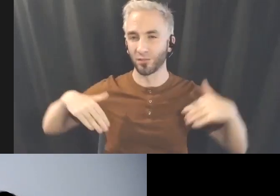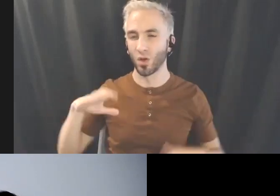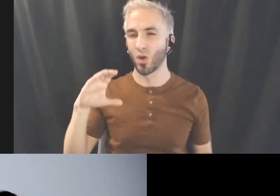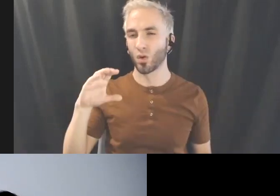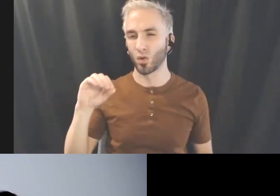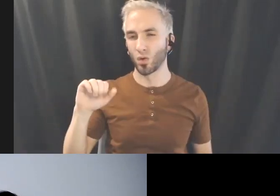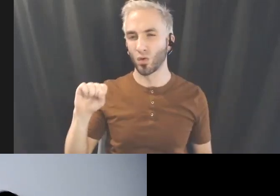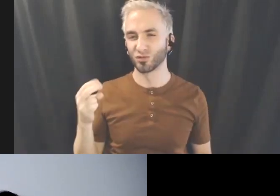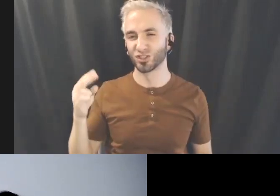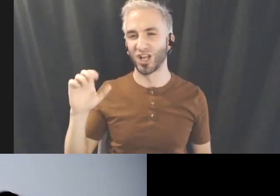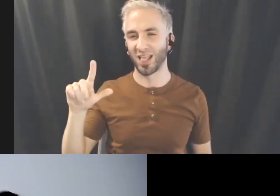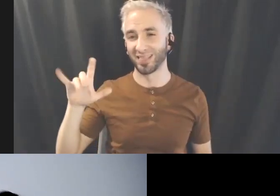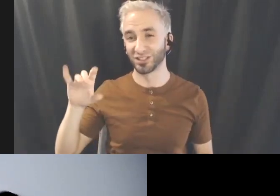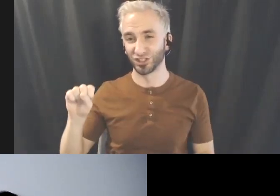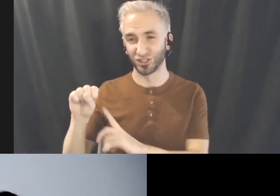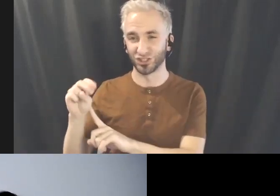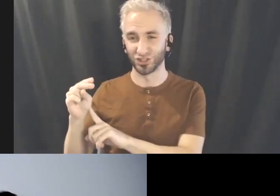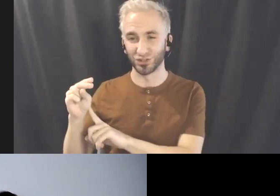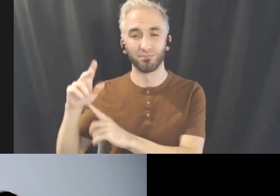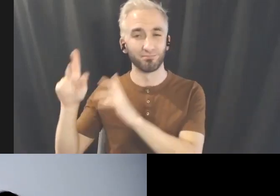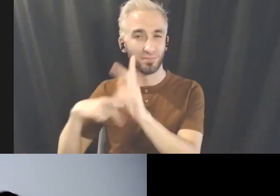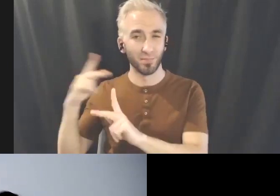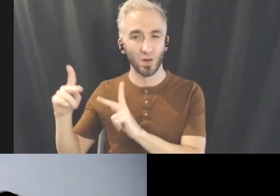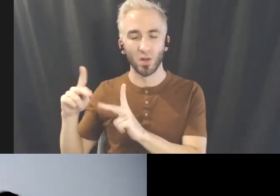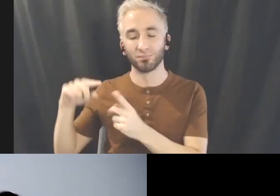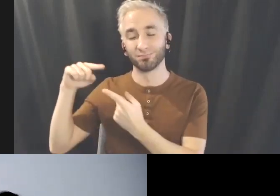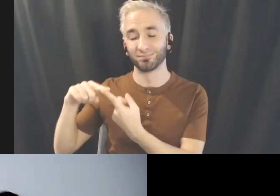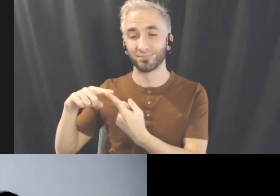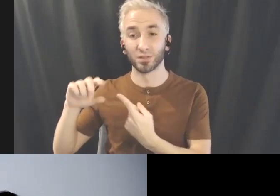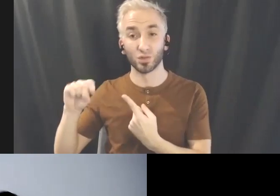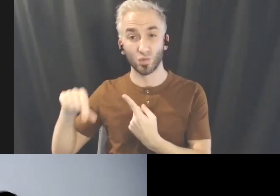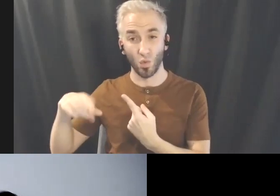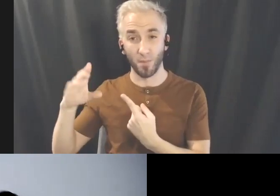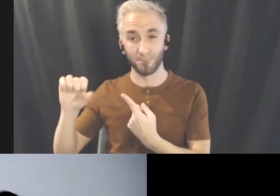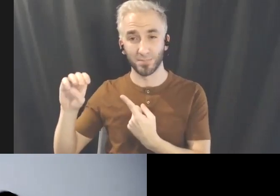particularly the Squamish, the Musqueam, and the Tsleil-Waututh